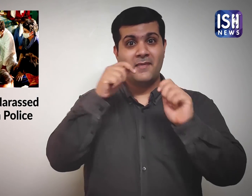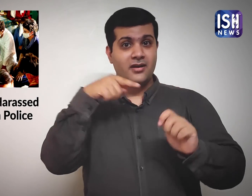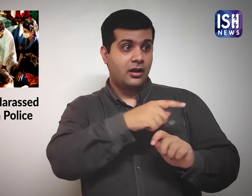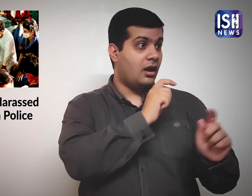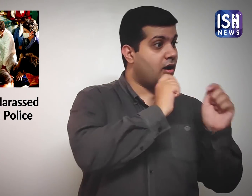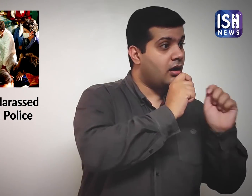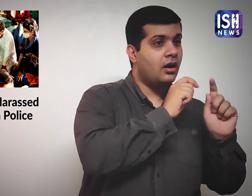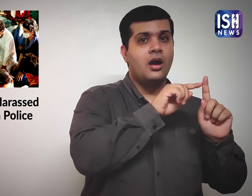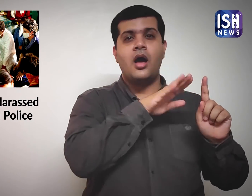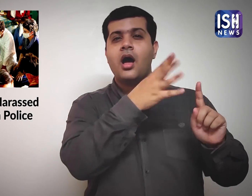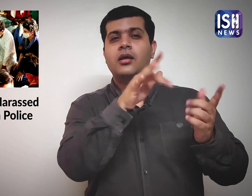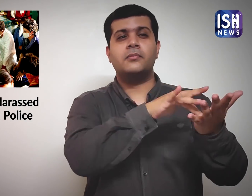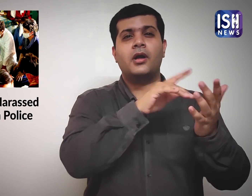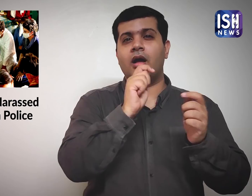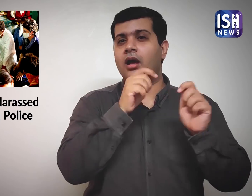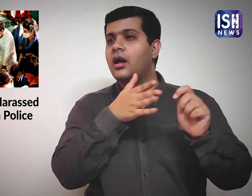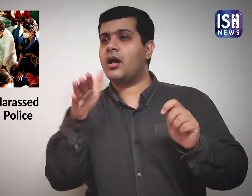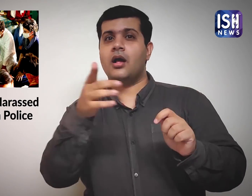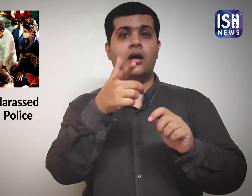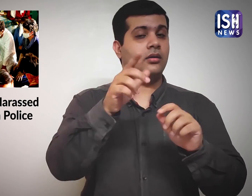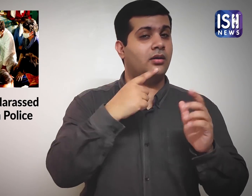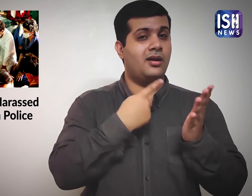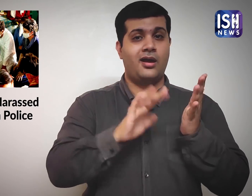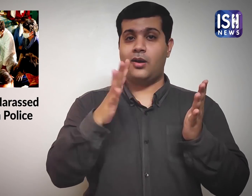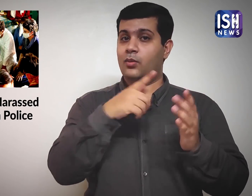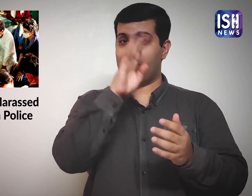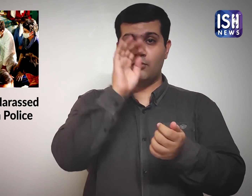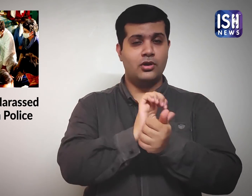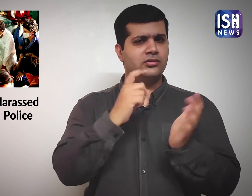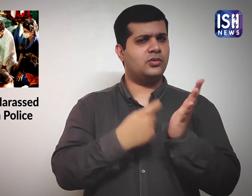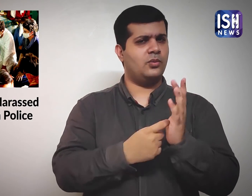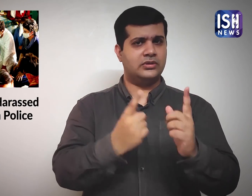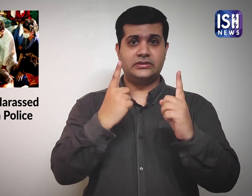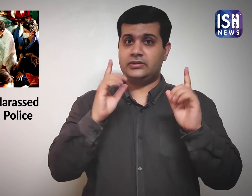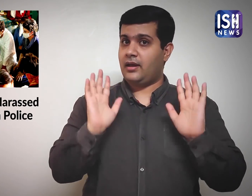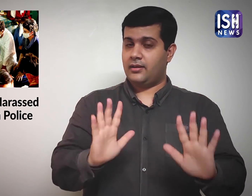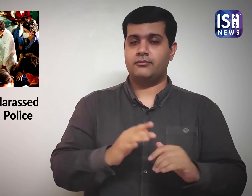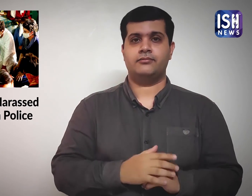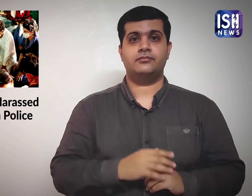and the media are not allowed to roam around the village.